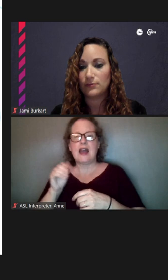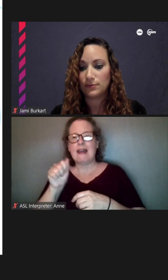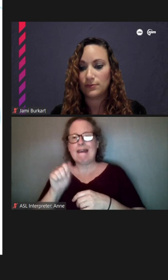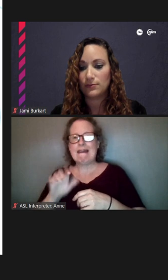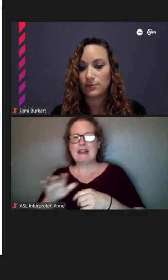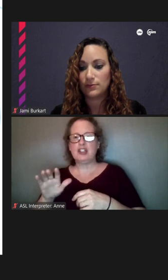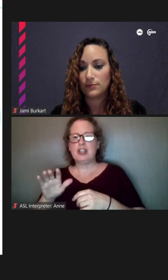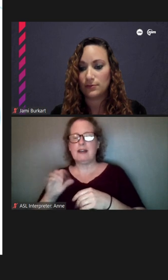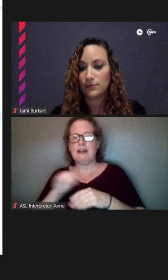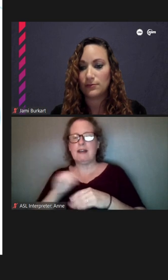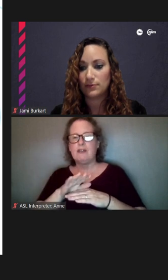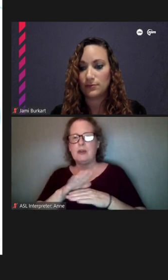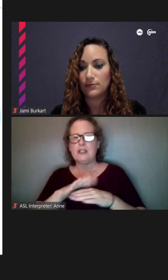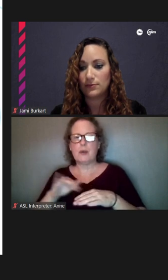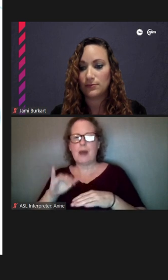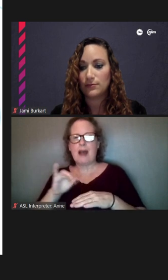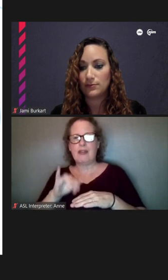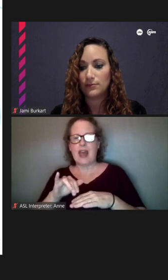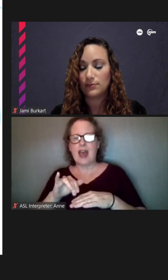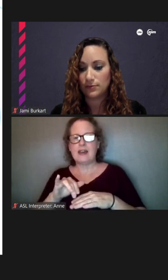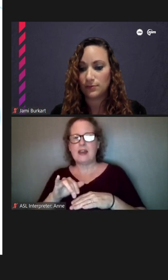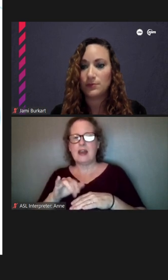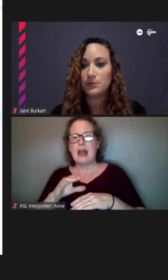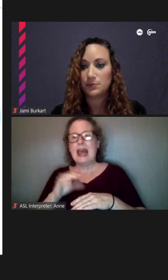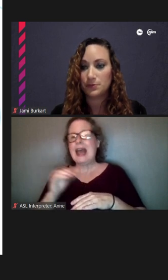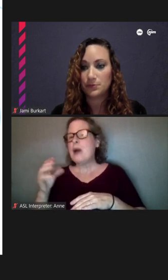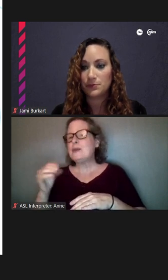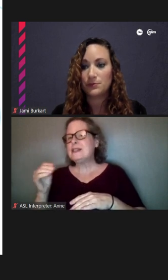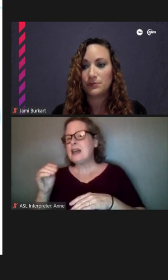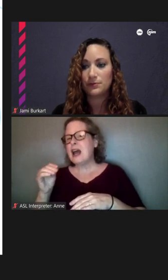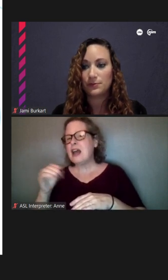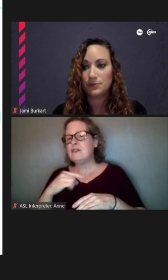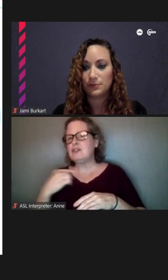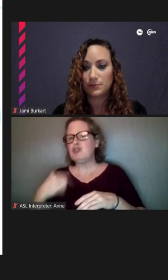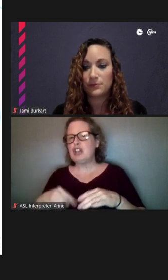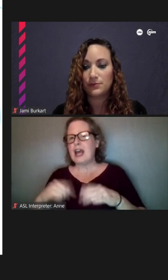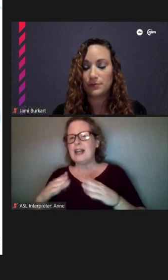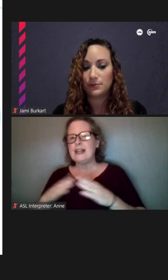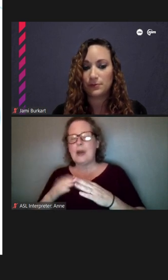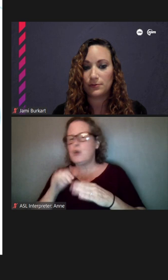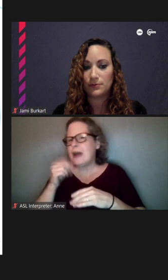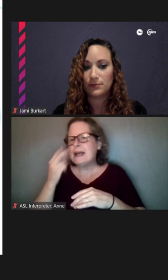that core outside of Chinatown, that's not really seen anywhere else throughout the city of Chicago.